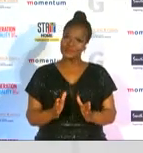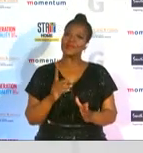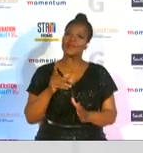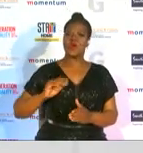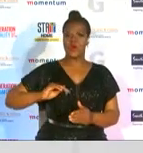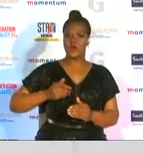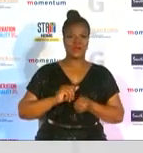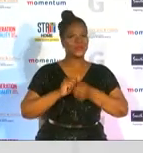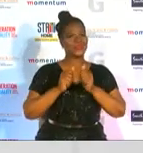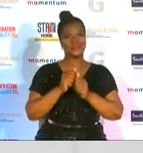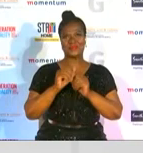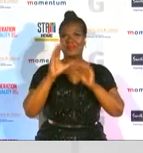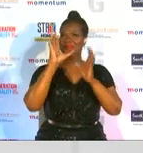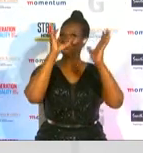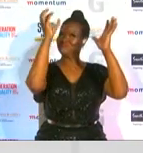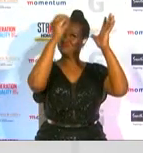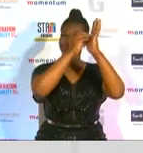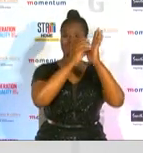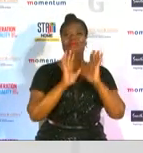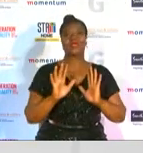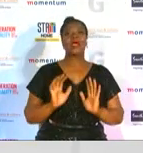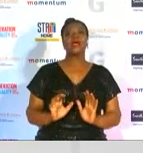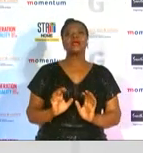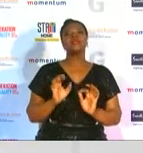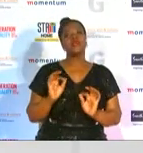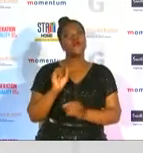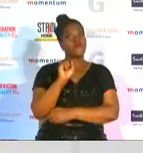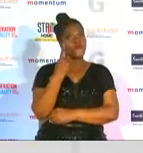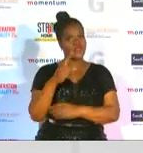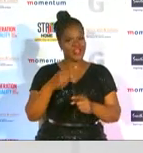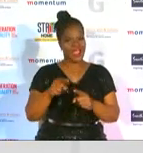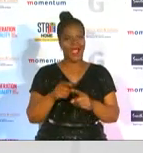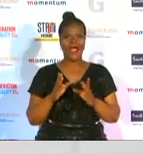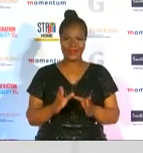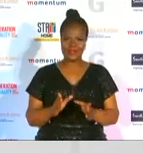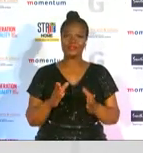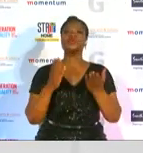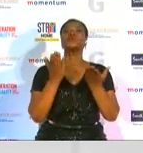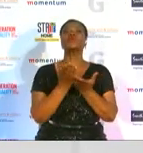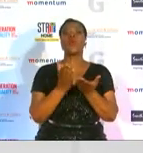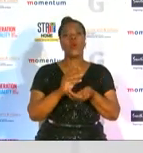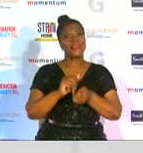on the map through stellar performances the fest athlete award and the school sports star of the year